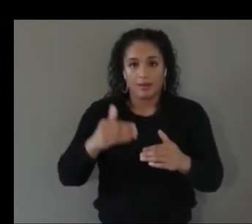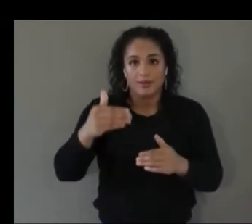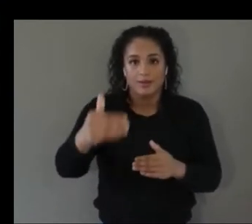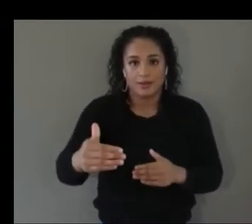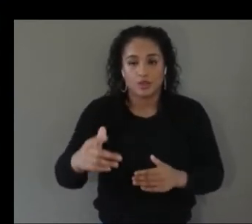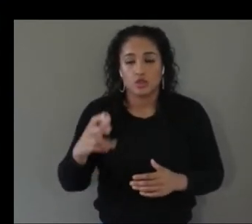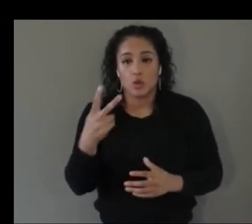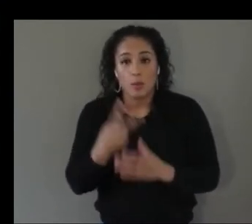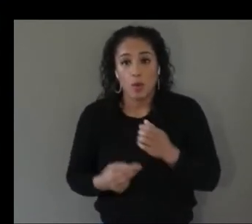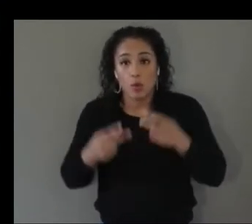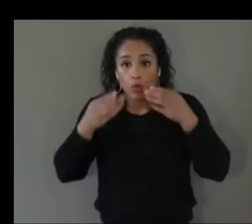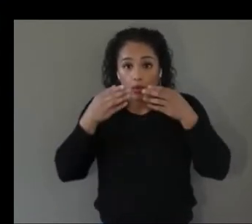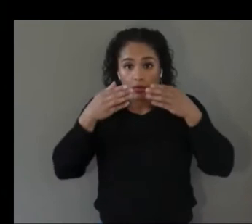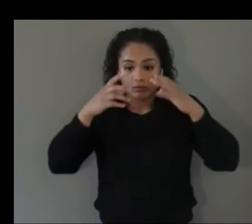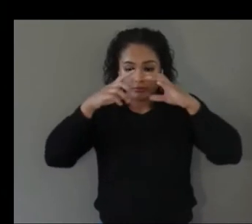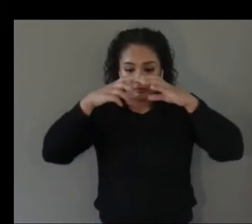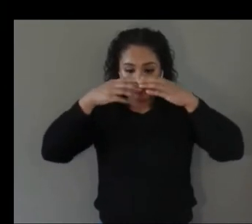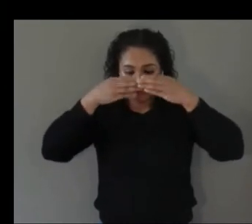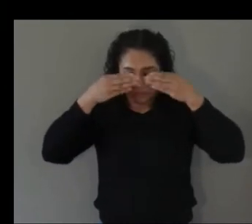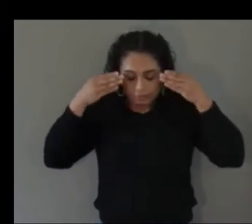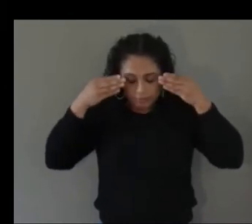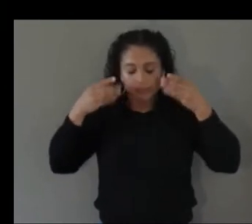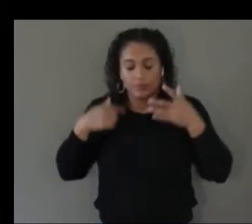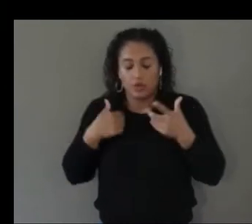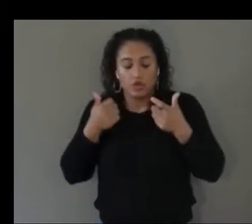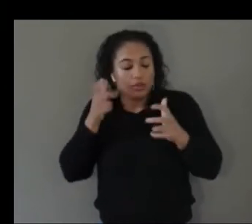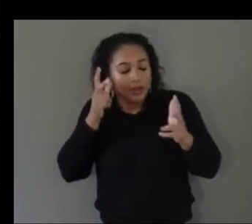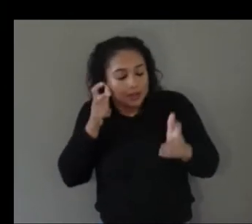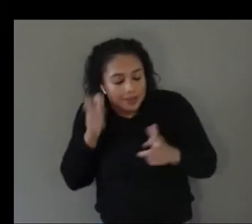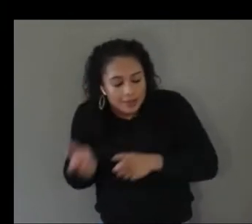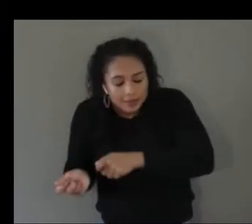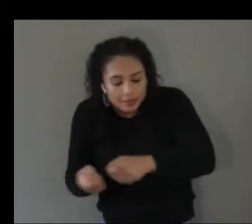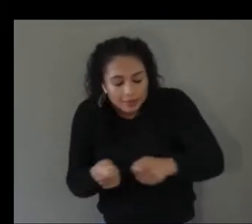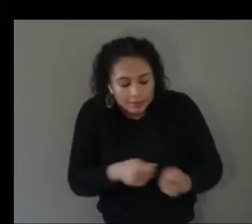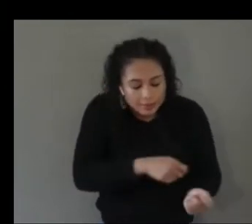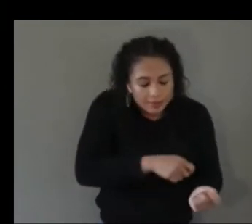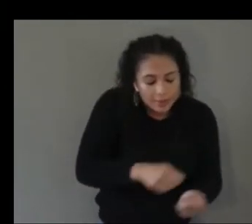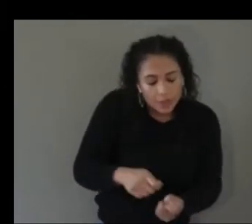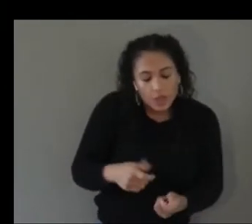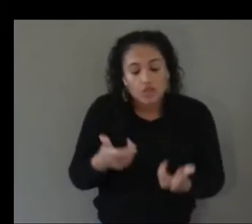you're trying to make sure it doesn't go into the goal next to you and one cool thing about the game